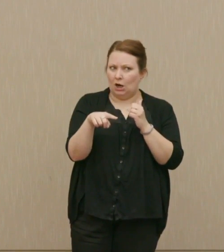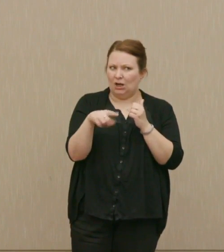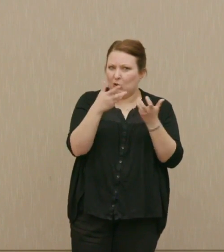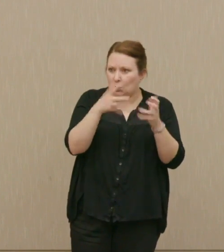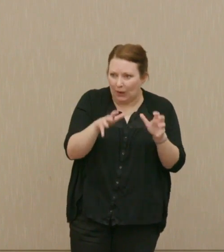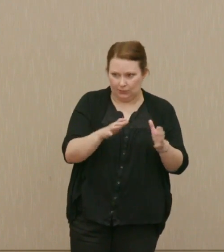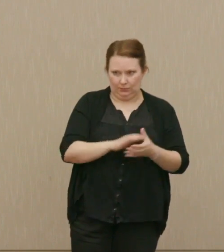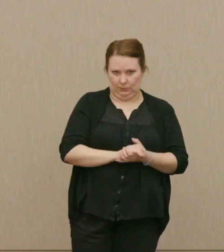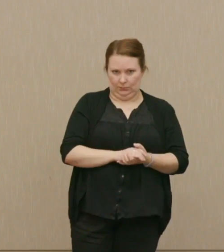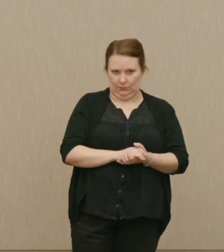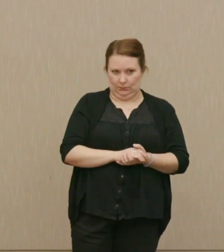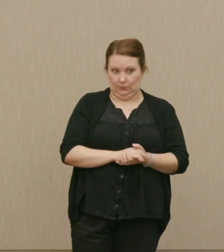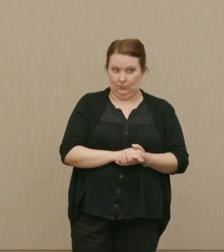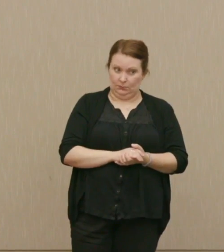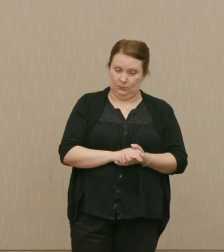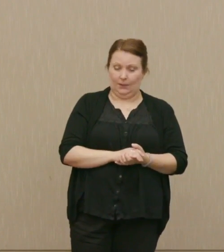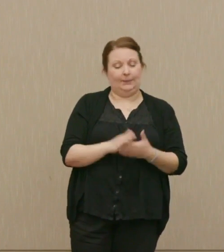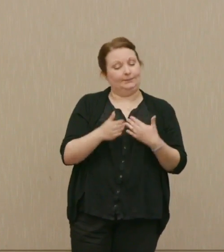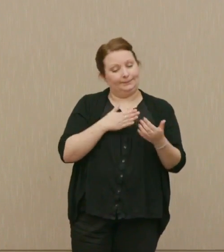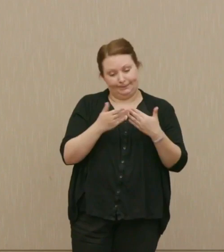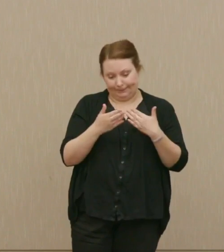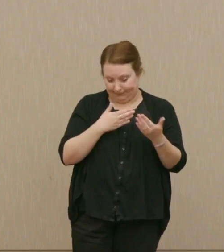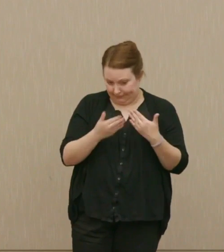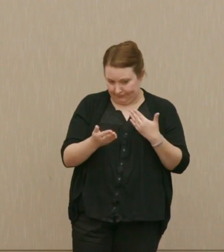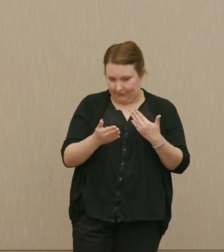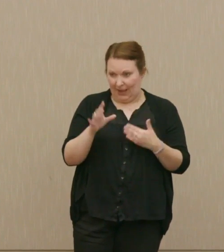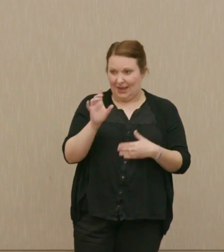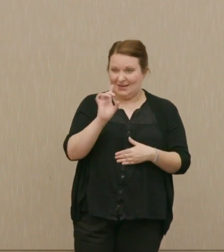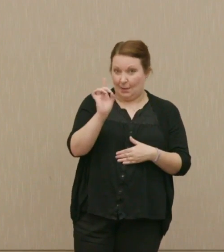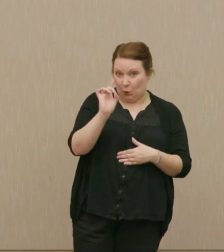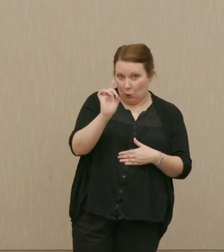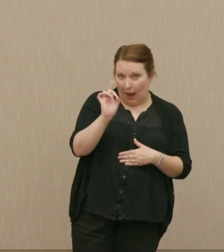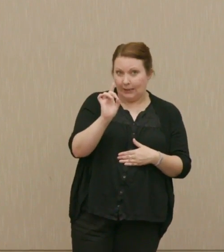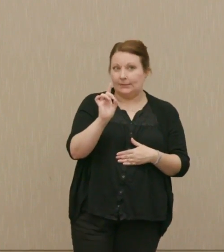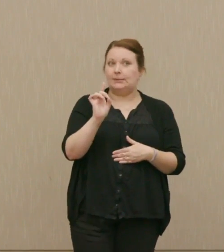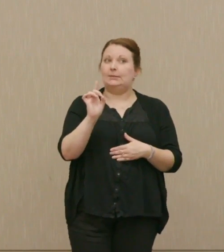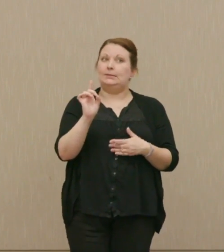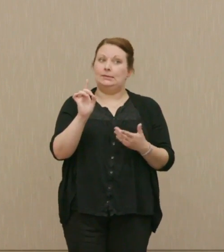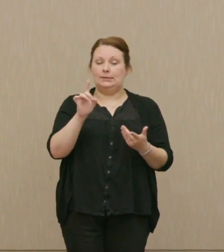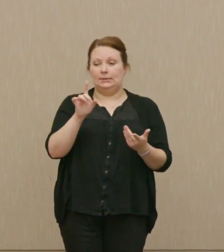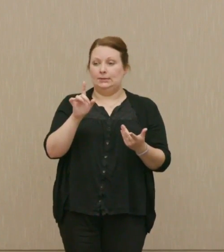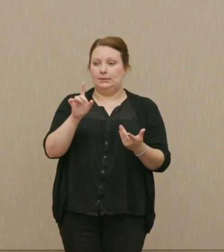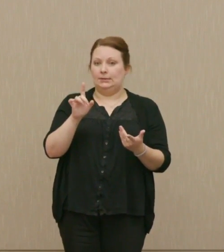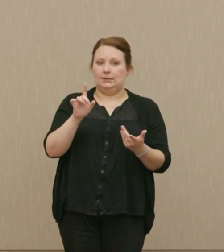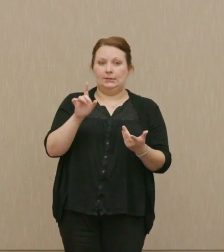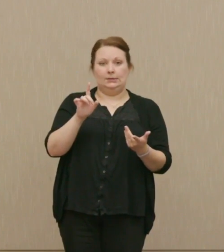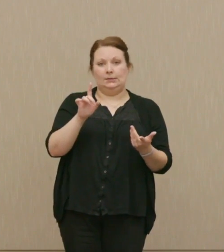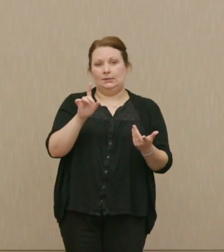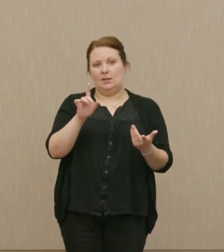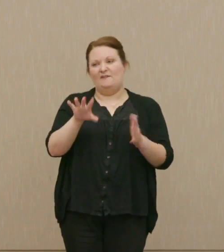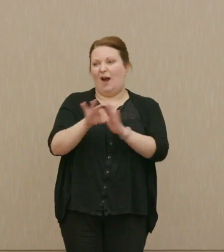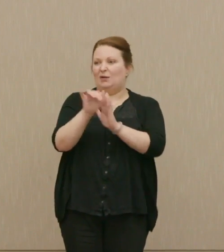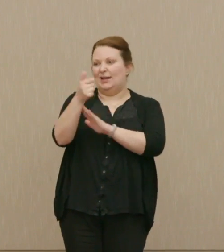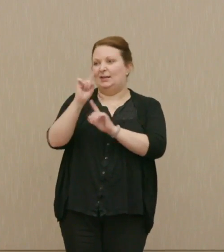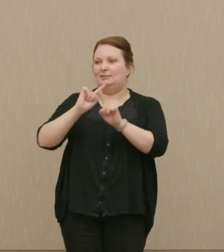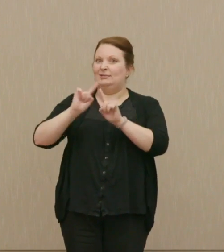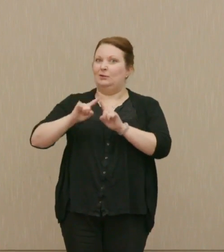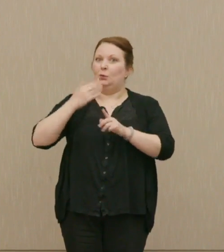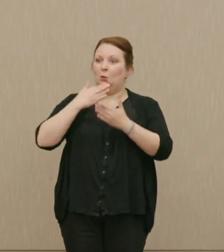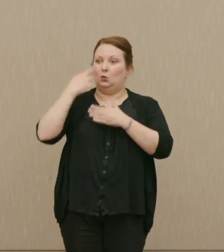Nevertheless, the democrats who want to replace him, 10 different good reasons, may get him